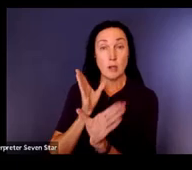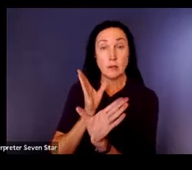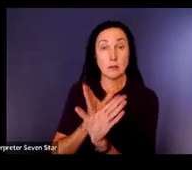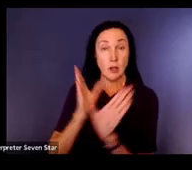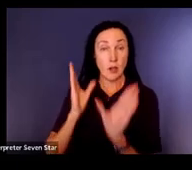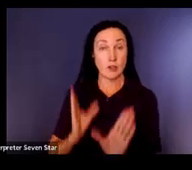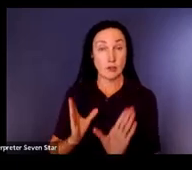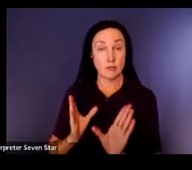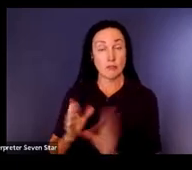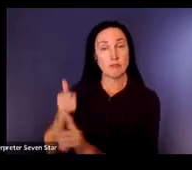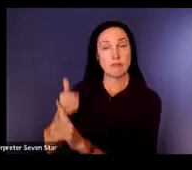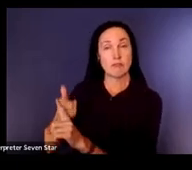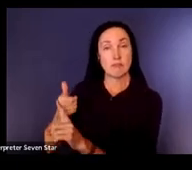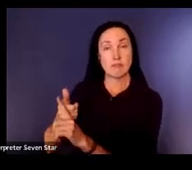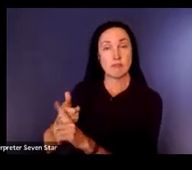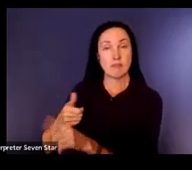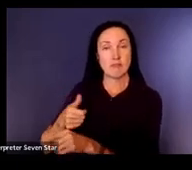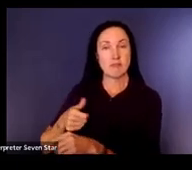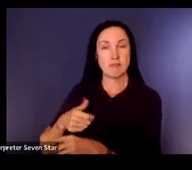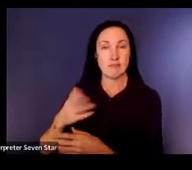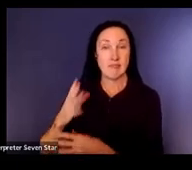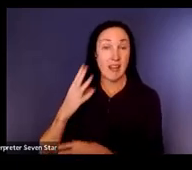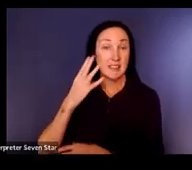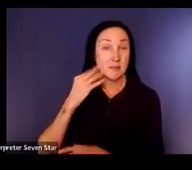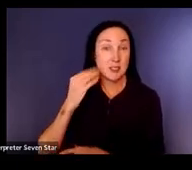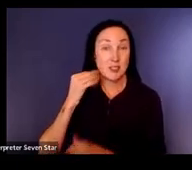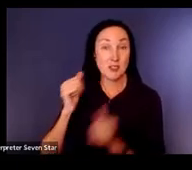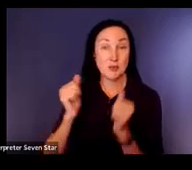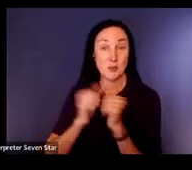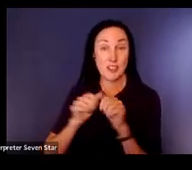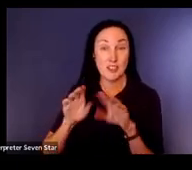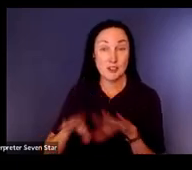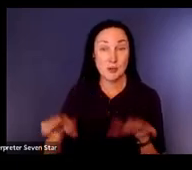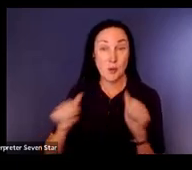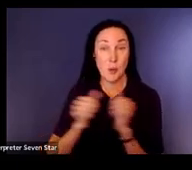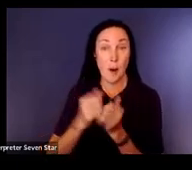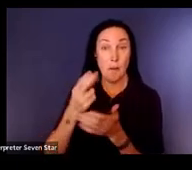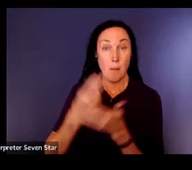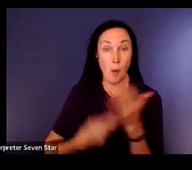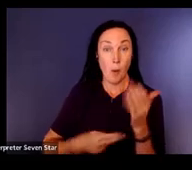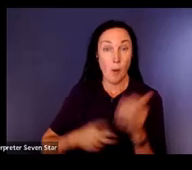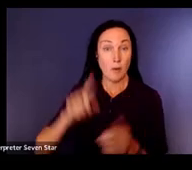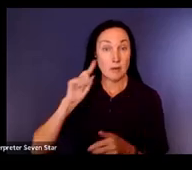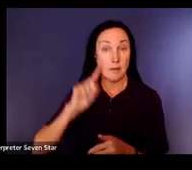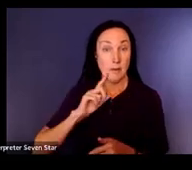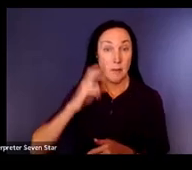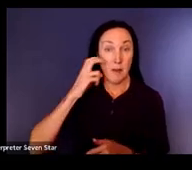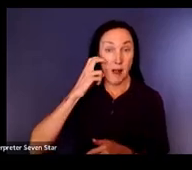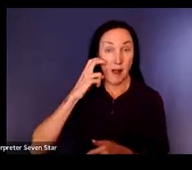who did not have experience with any children who had both a vision and hearing loss and you know